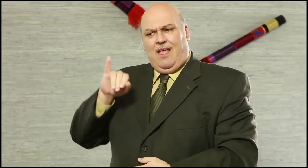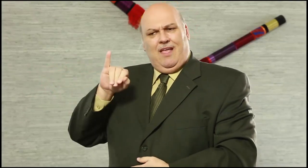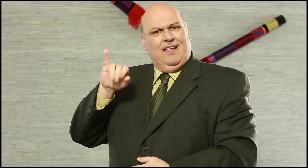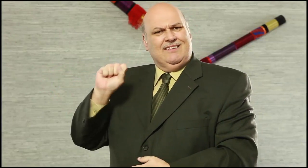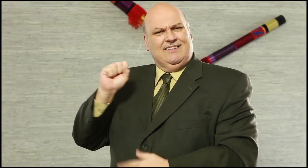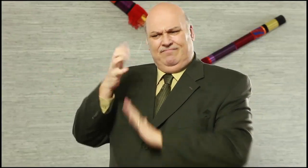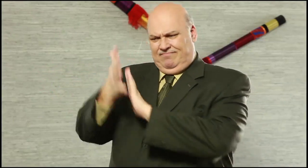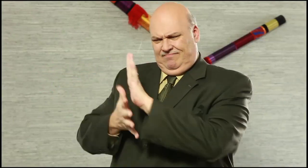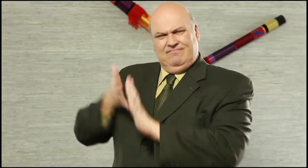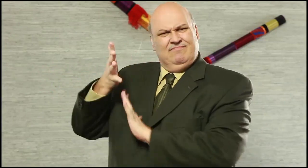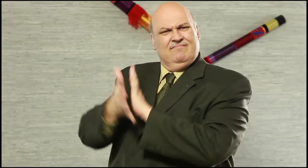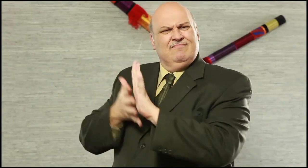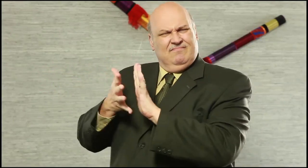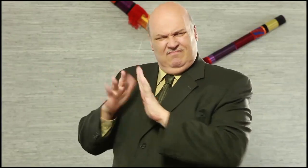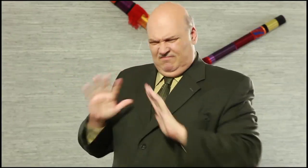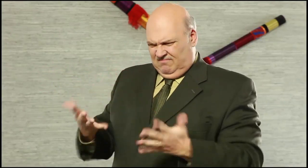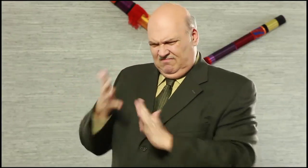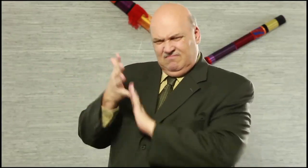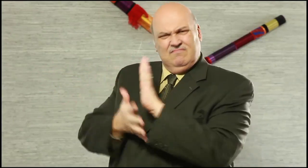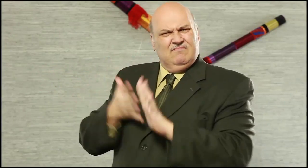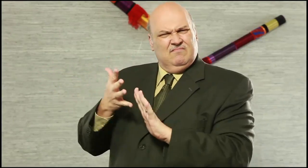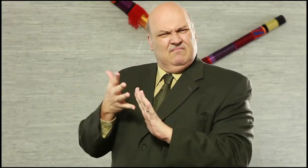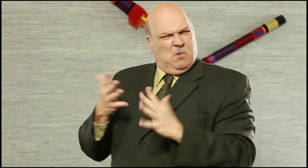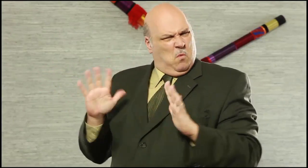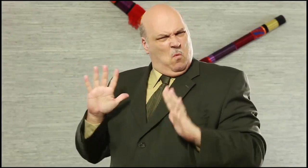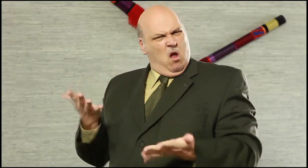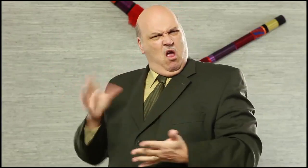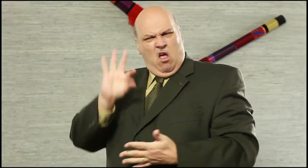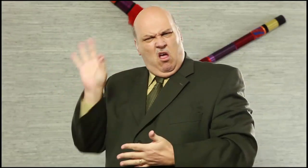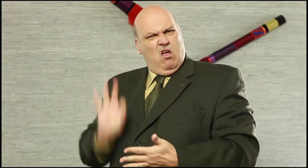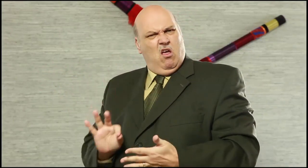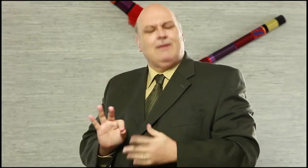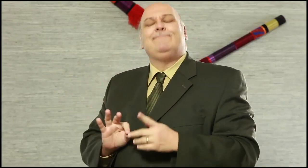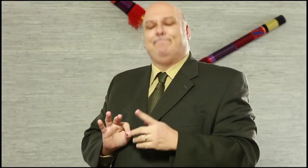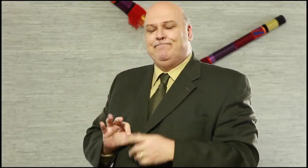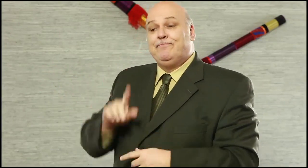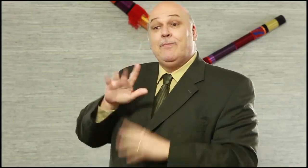Why IS? So that many deaf individuals around